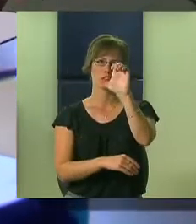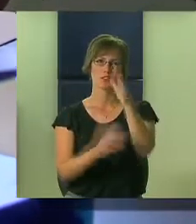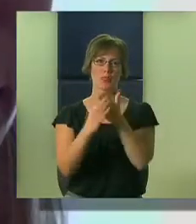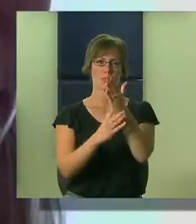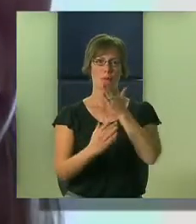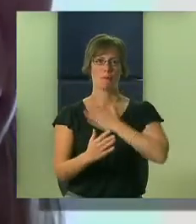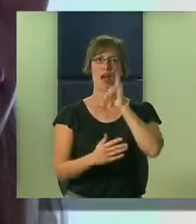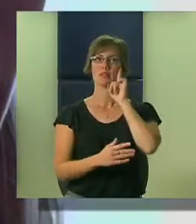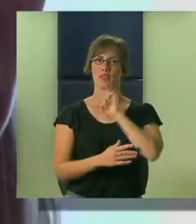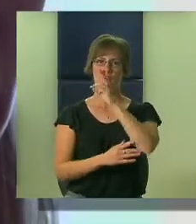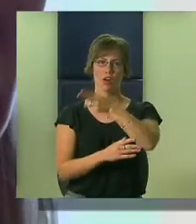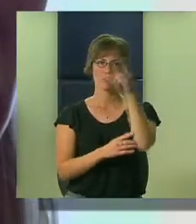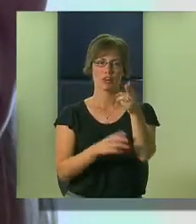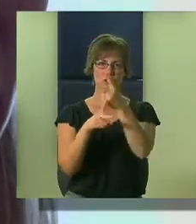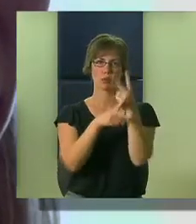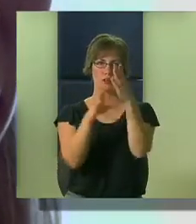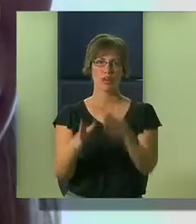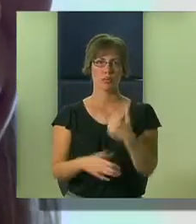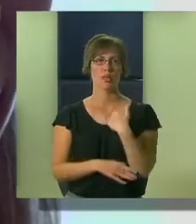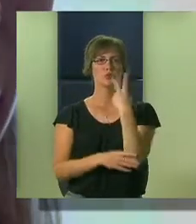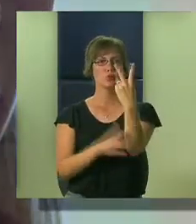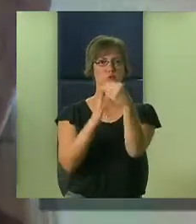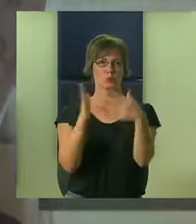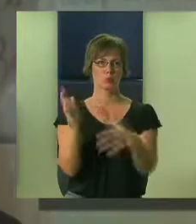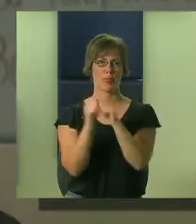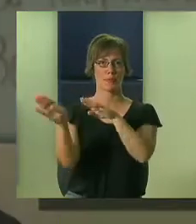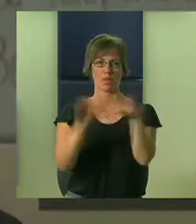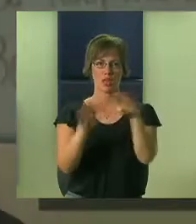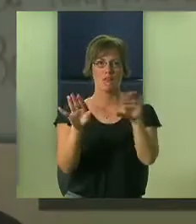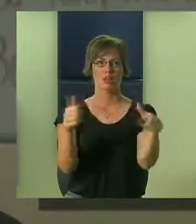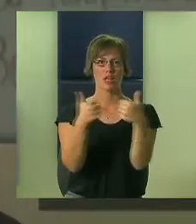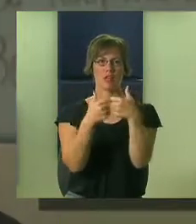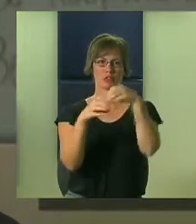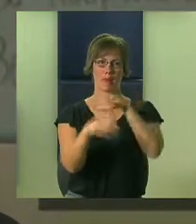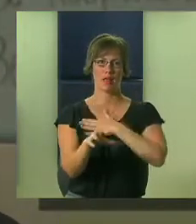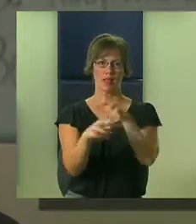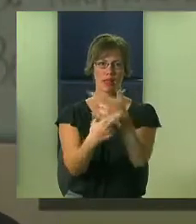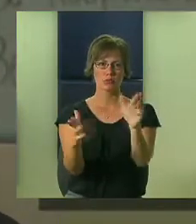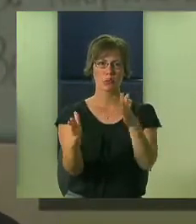Jennifer Rees: I heard about ISRC through my deaf and hard of hearing supervisor. We had two students with behavioral problems in my classroom this year and she suggested